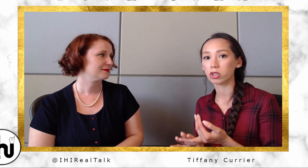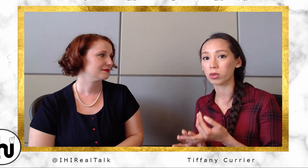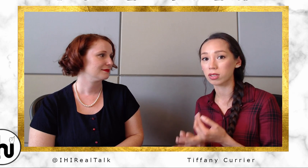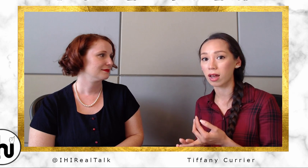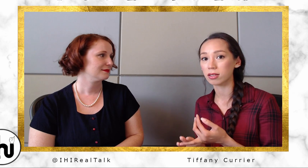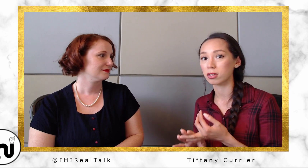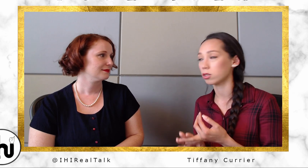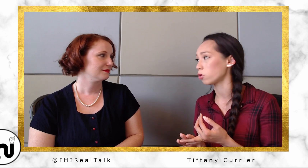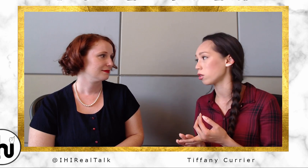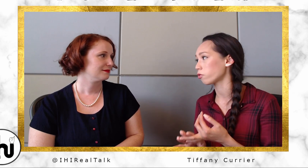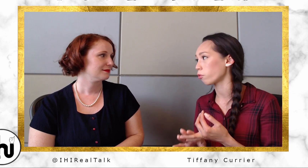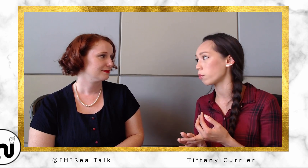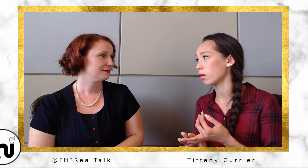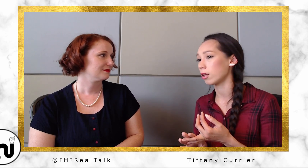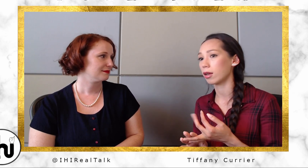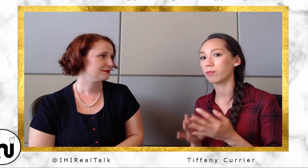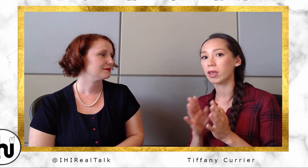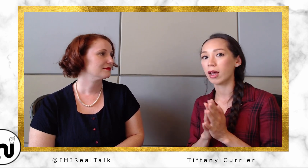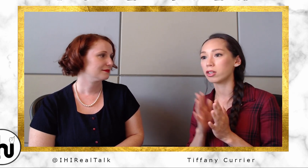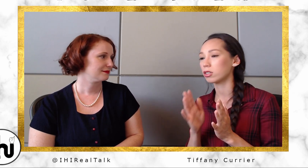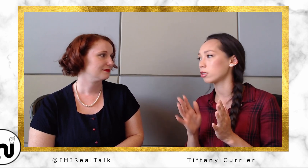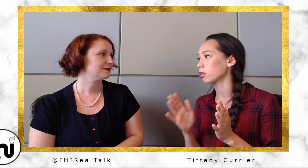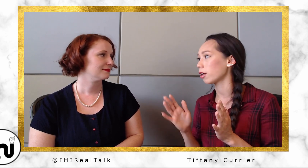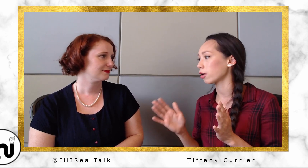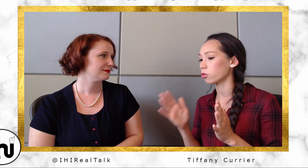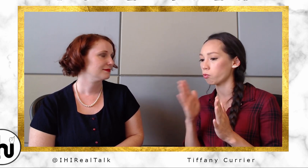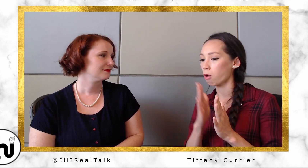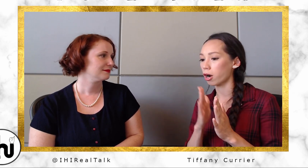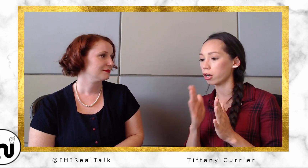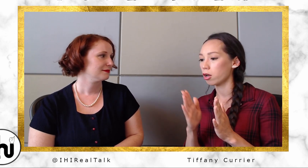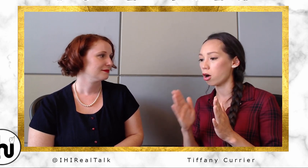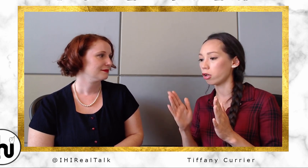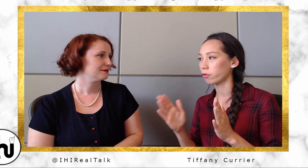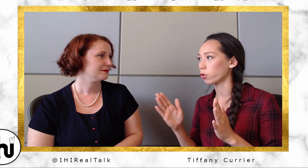assess the students from the beginning. And to like, mark all the growth that